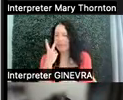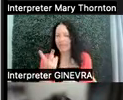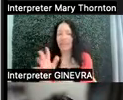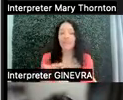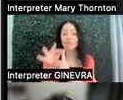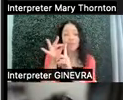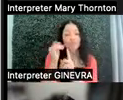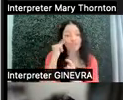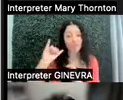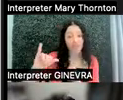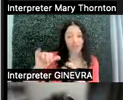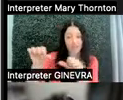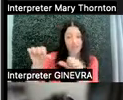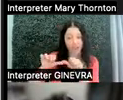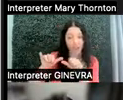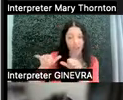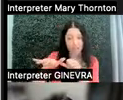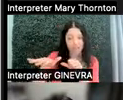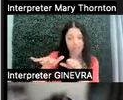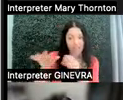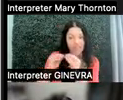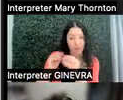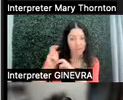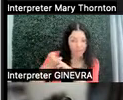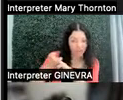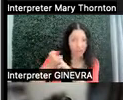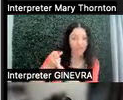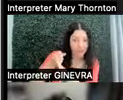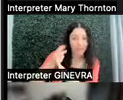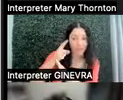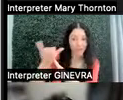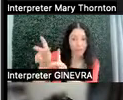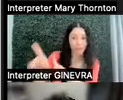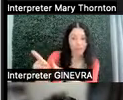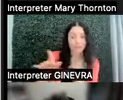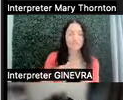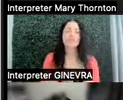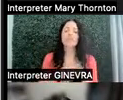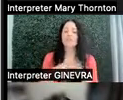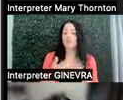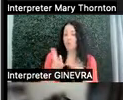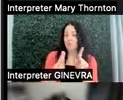if that is an area that is more difficult or impacted for that person. So folks with ADHD--